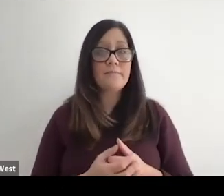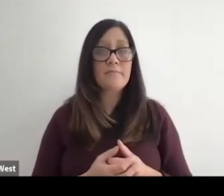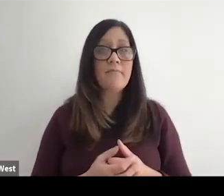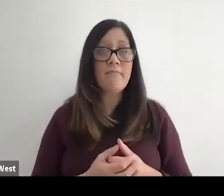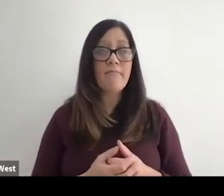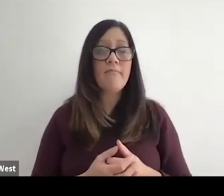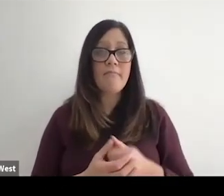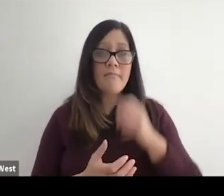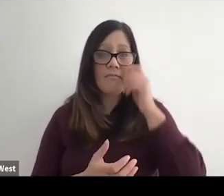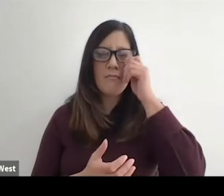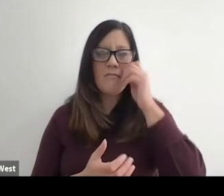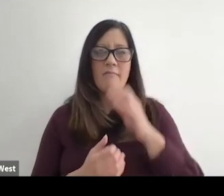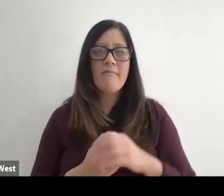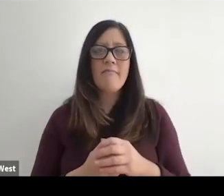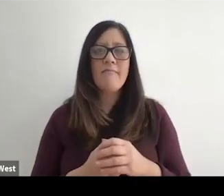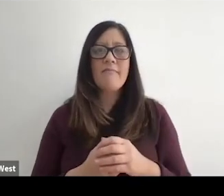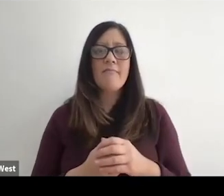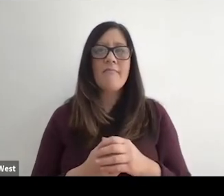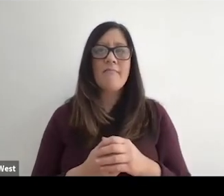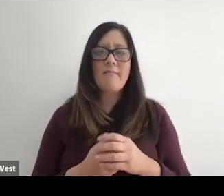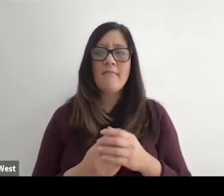So when we're valuing something, we actually elevate that thing.